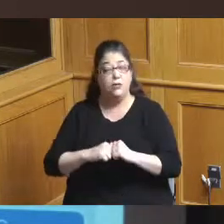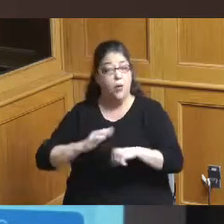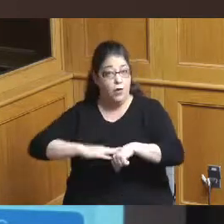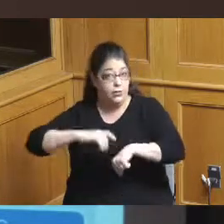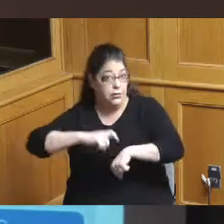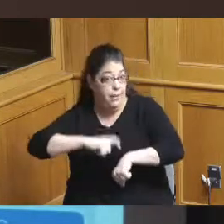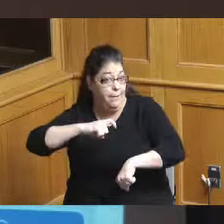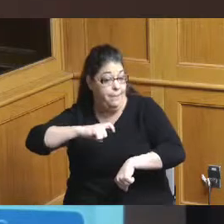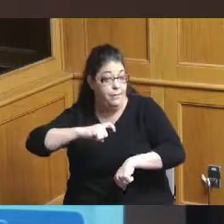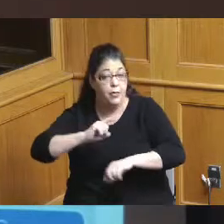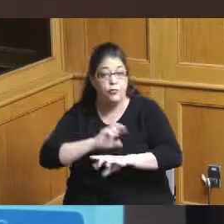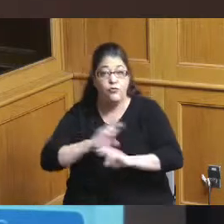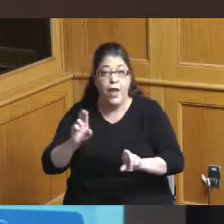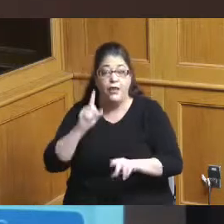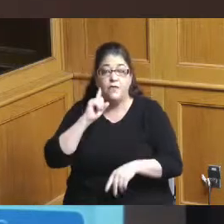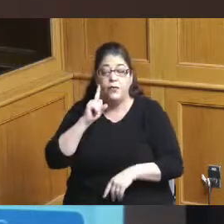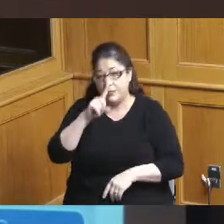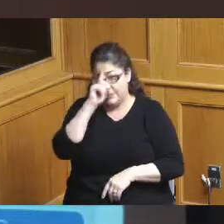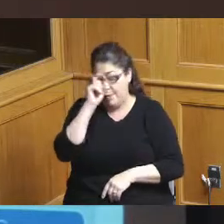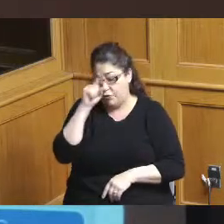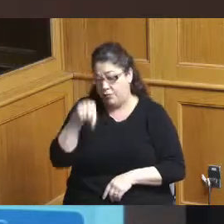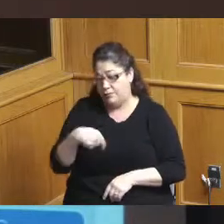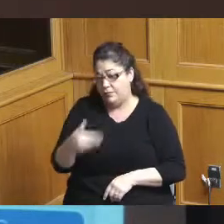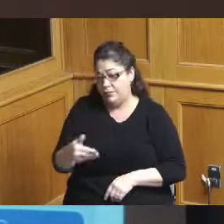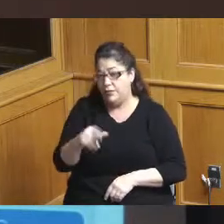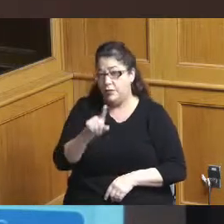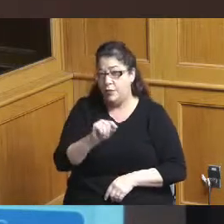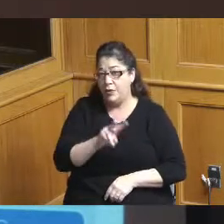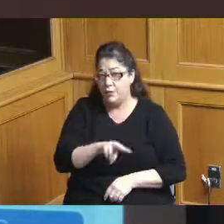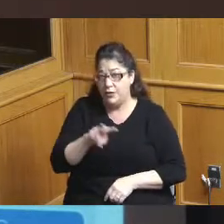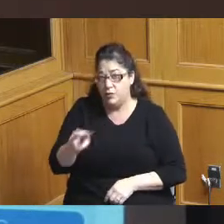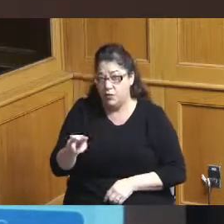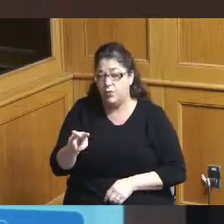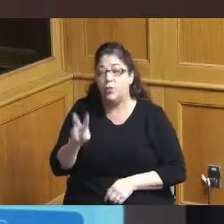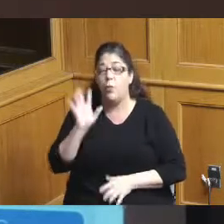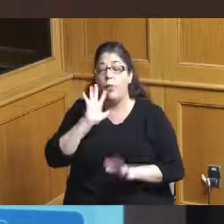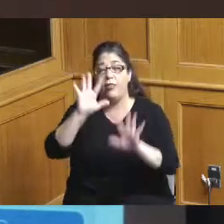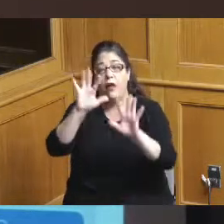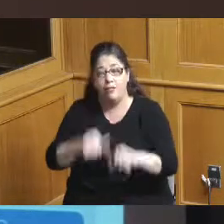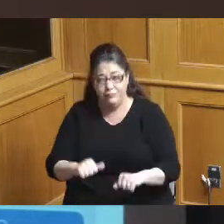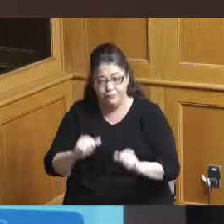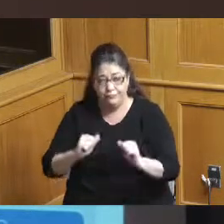2022 so that's a good thing to get that property under control and to get it to get it demolished